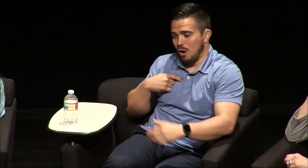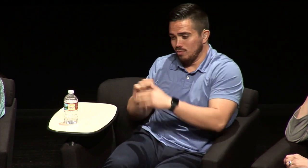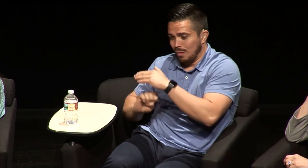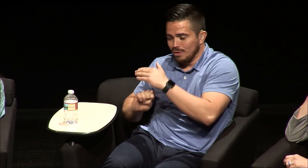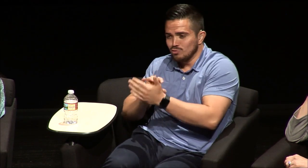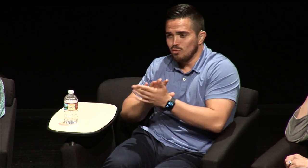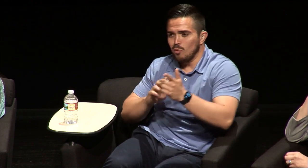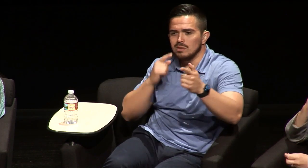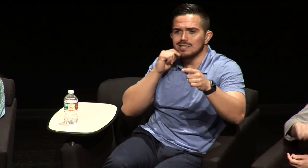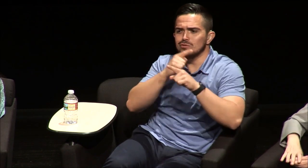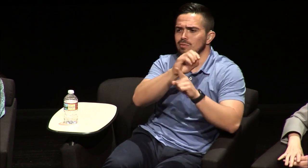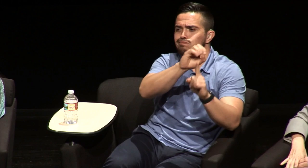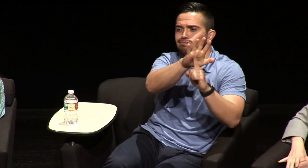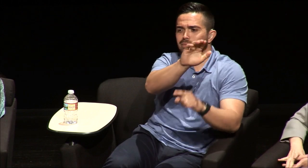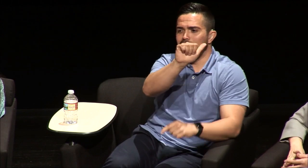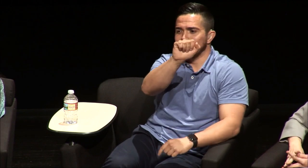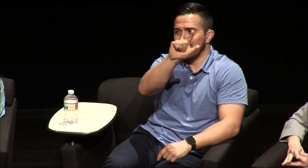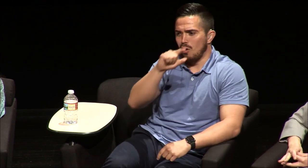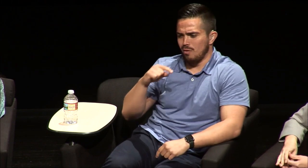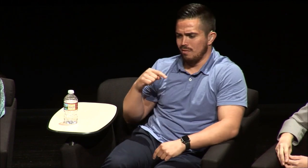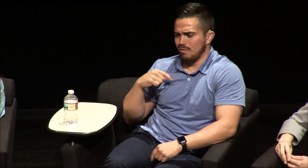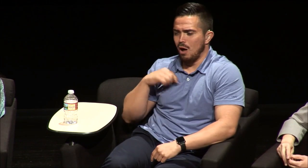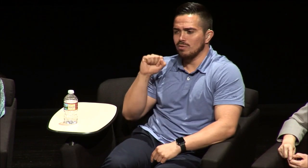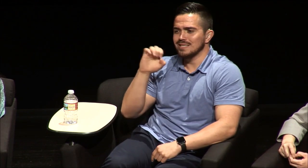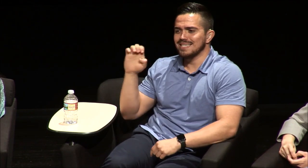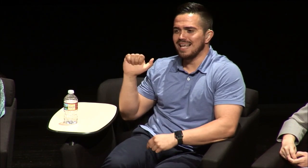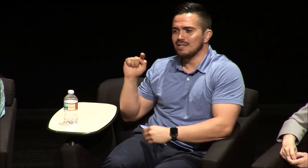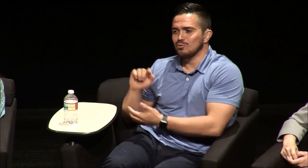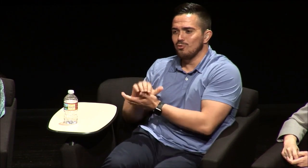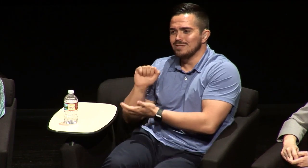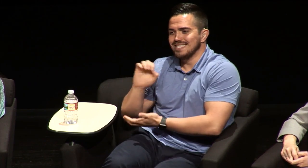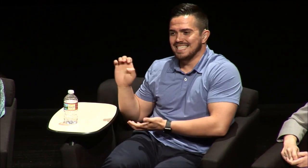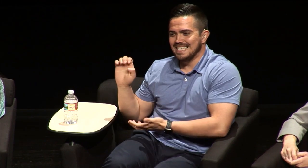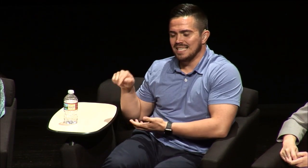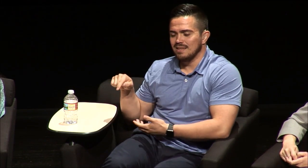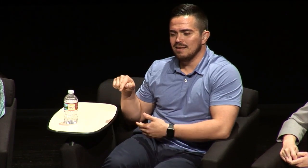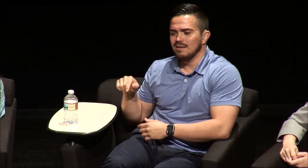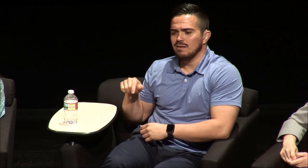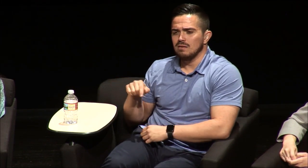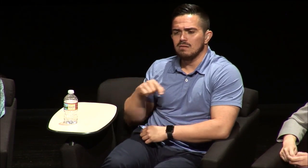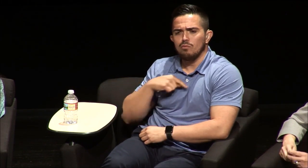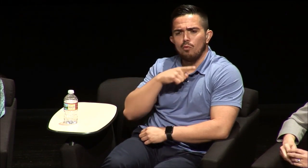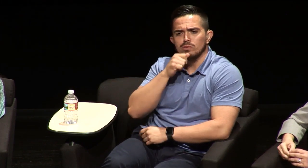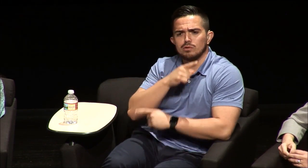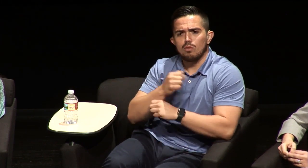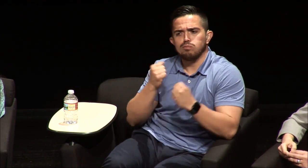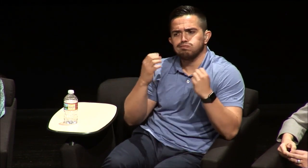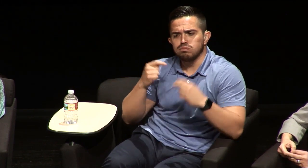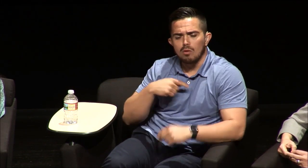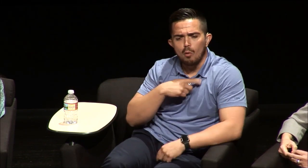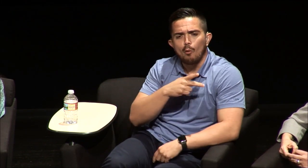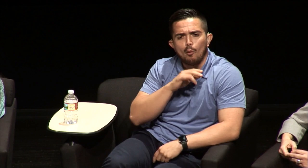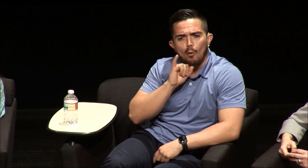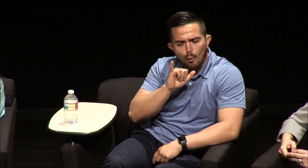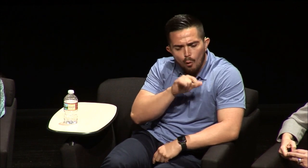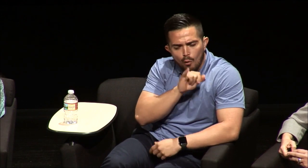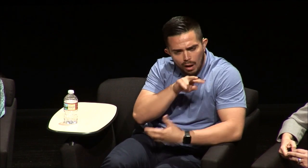she was in high school I was in elementary school my sister was exposed to ASL and I was exposed to signed exact English so my sister would sign in ASL